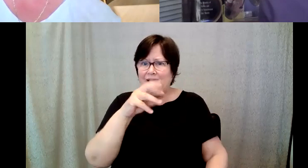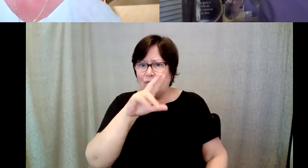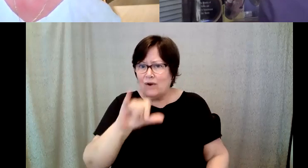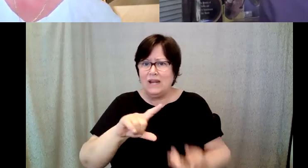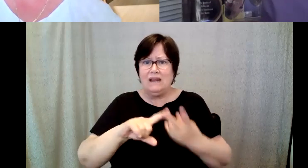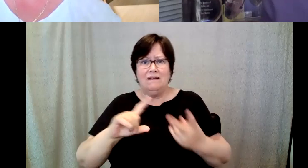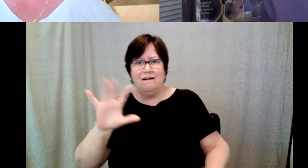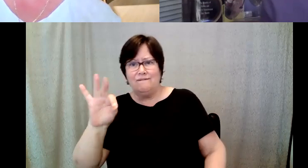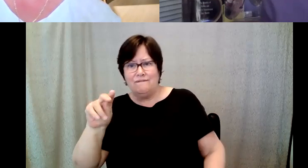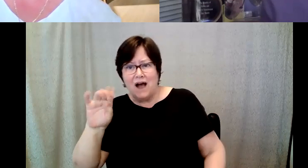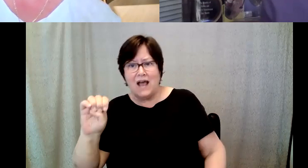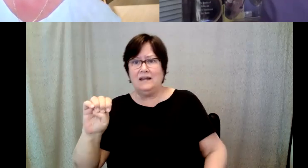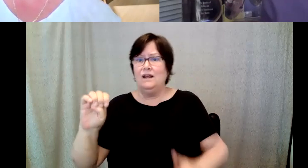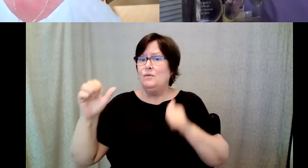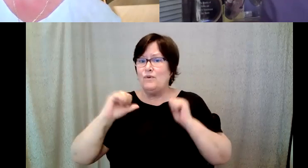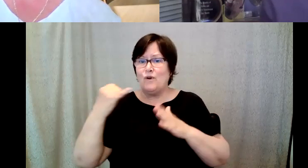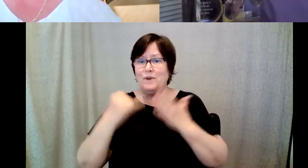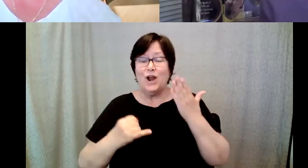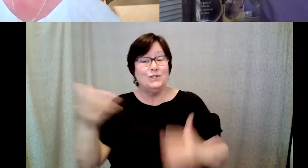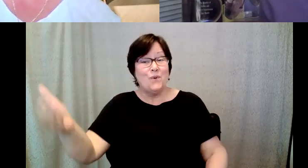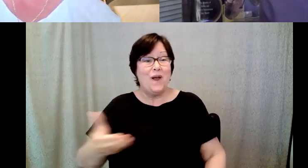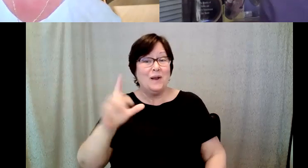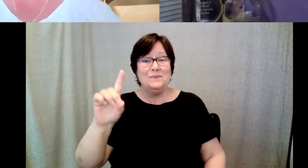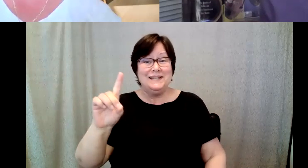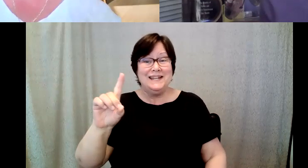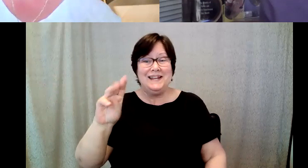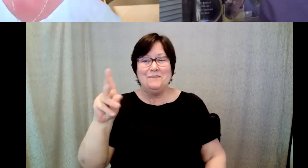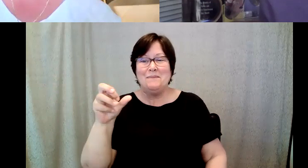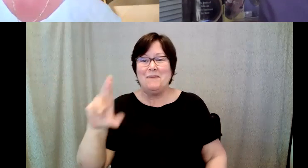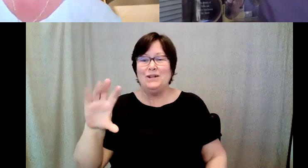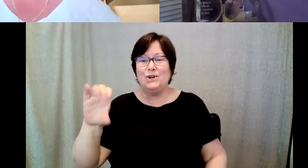Kelly Redder: Welcome to D. Major Cohen whose crooked mile journey from his enrollment